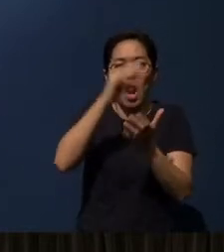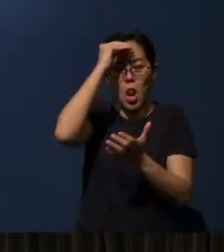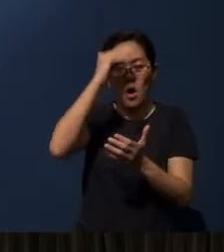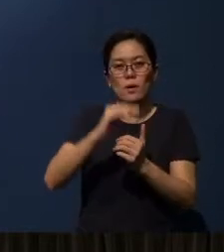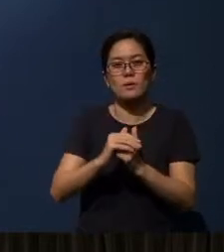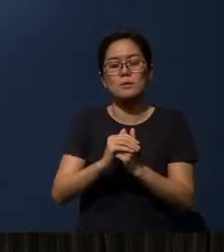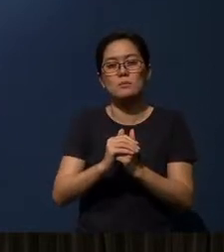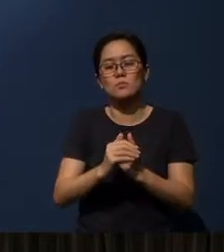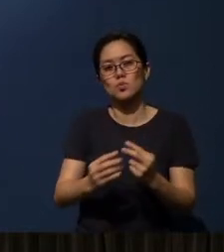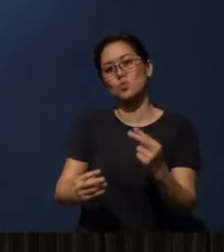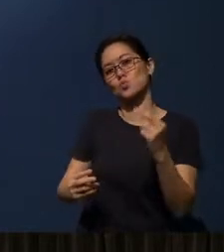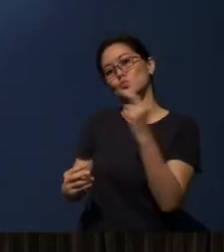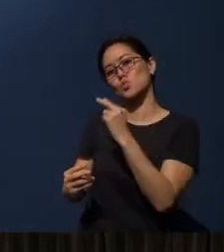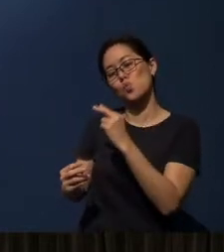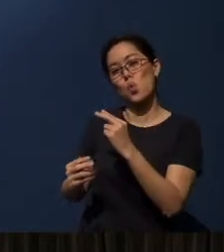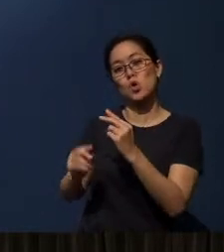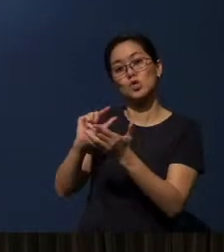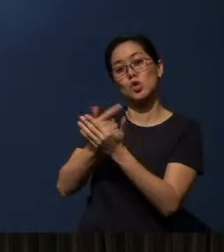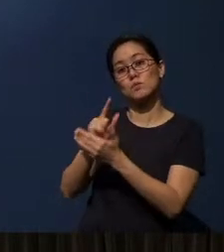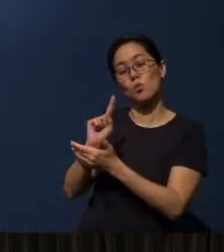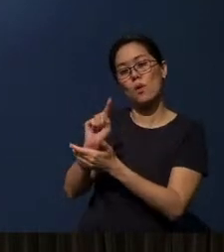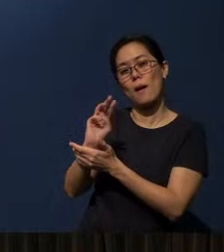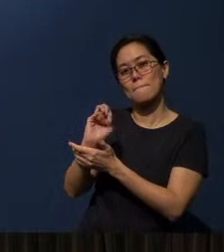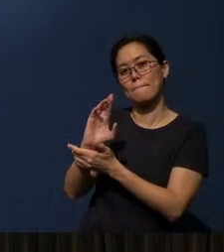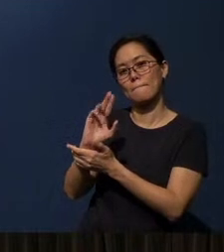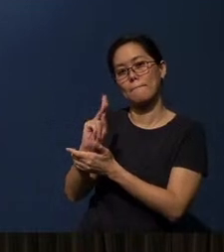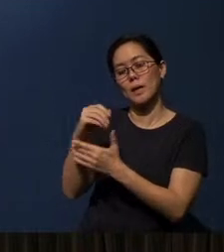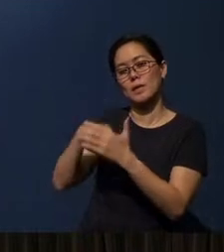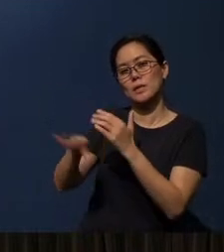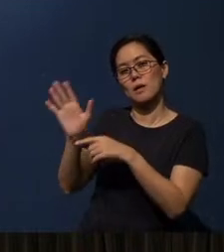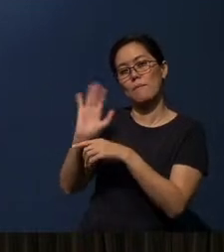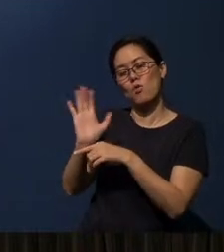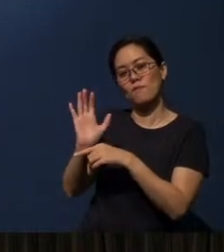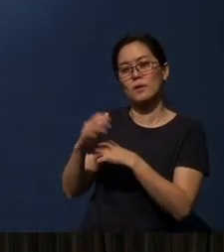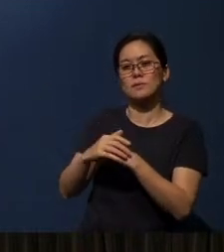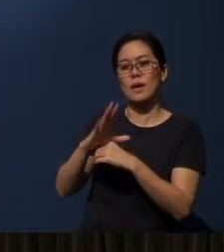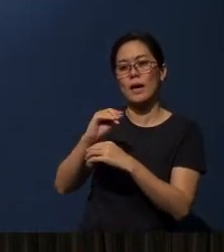They'll be watching the Gospel of Mark, in movie (form). And the gospel will be read to them.